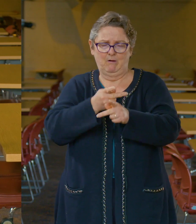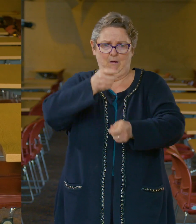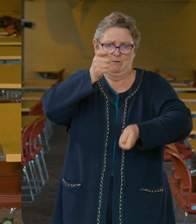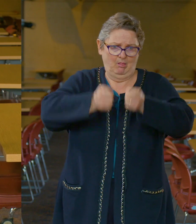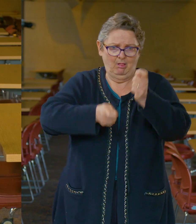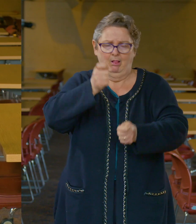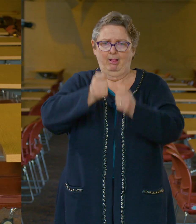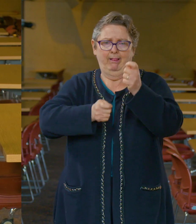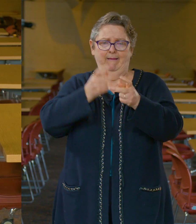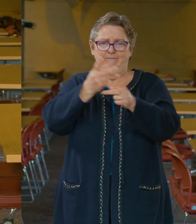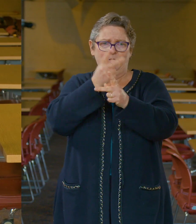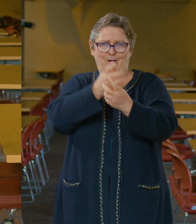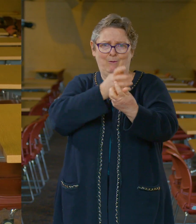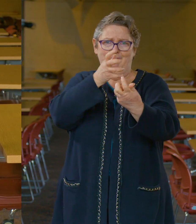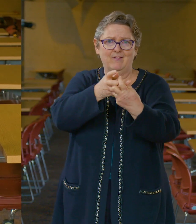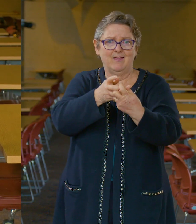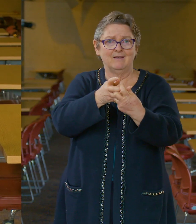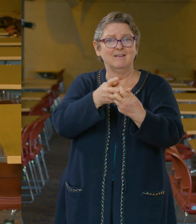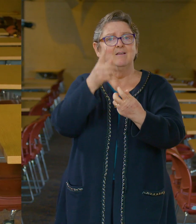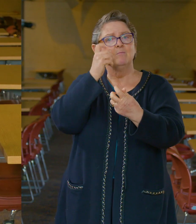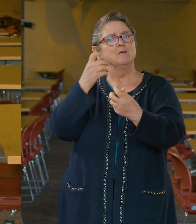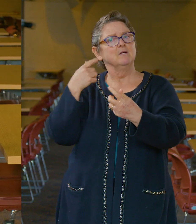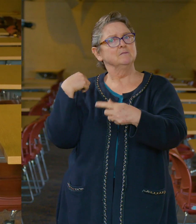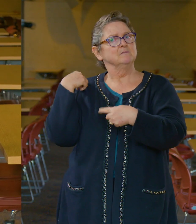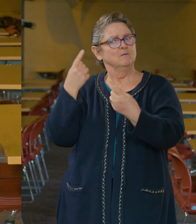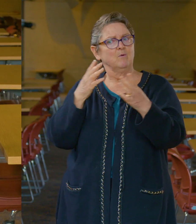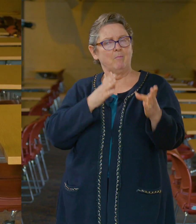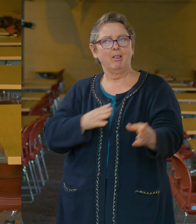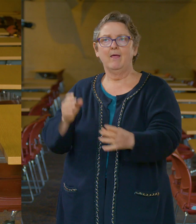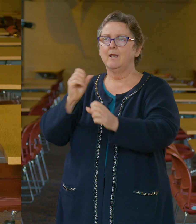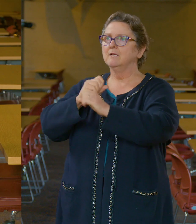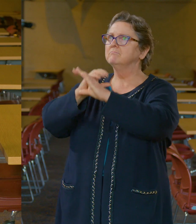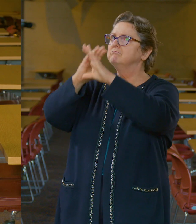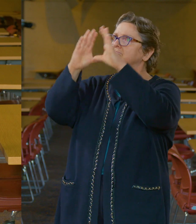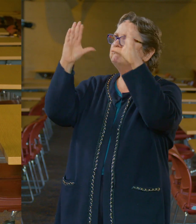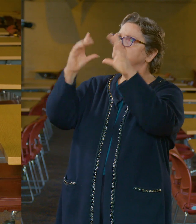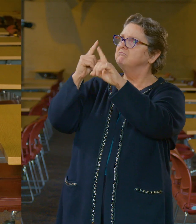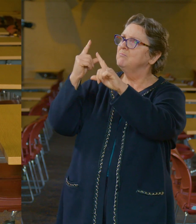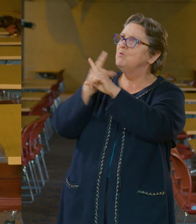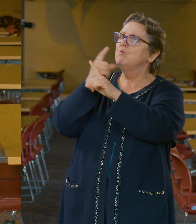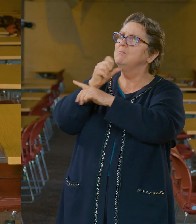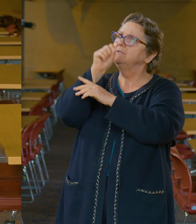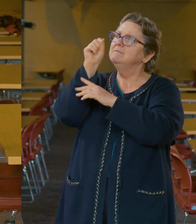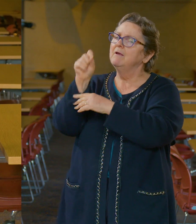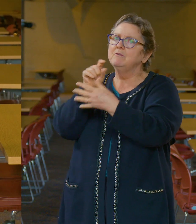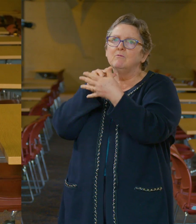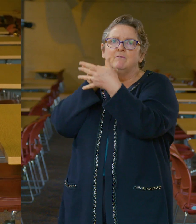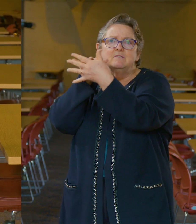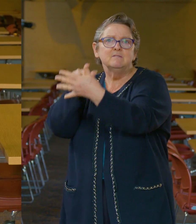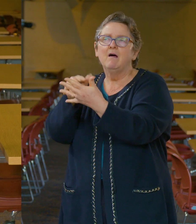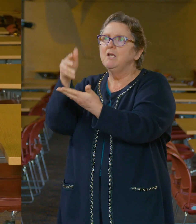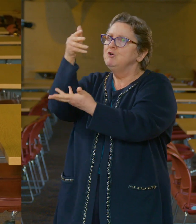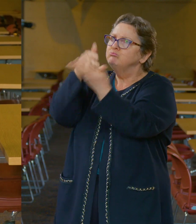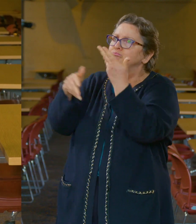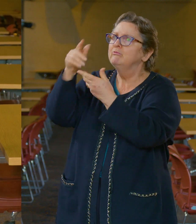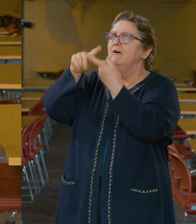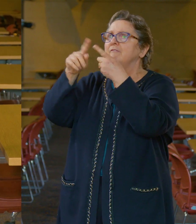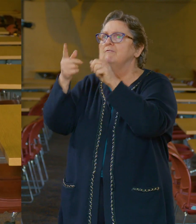recalibrate from what would have been, and should have been, a normal semester of discovery,